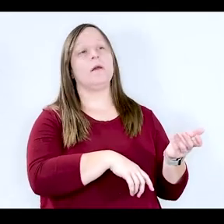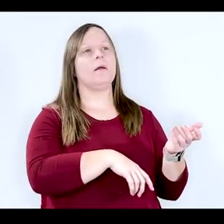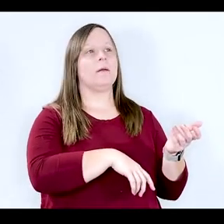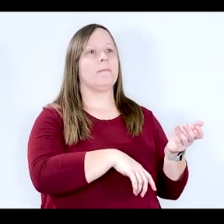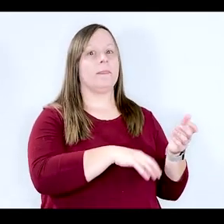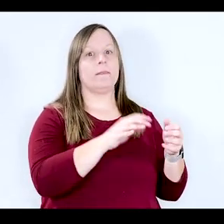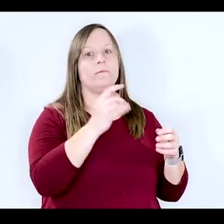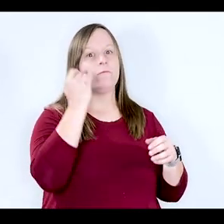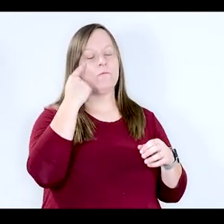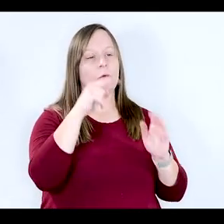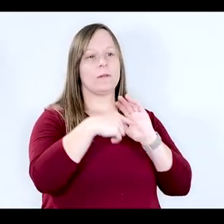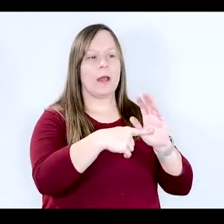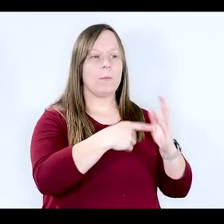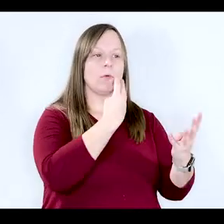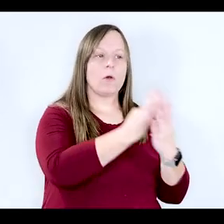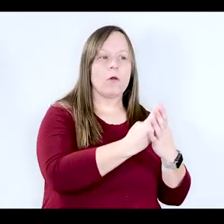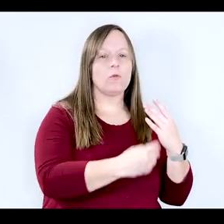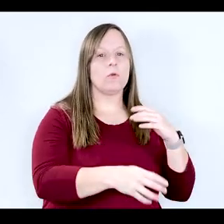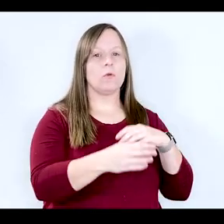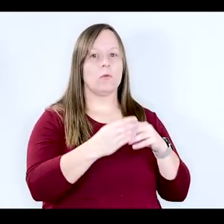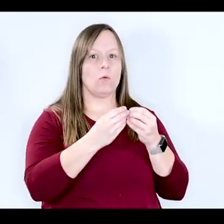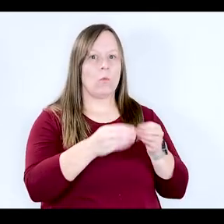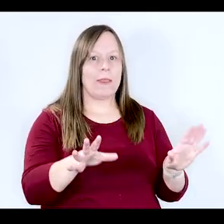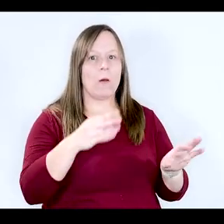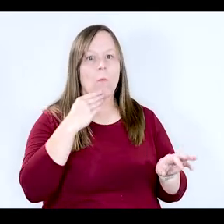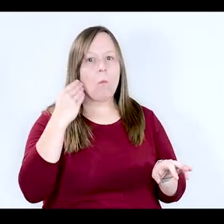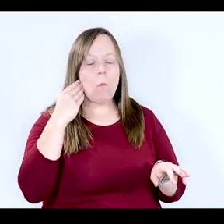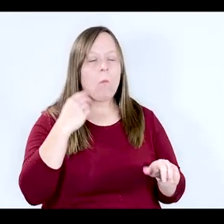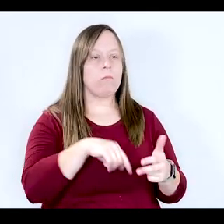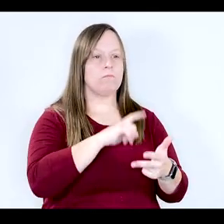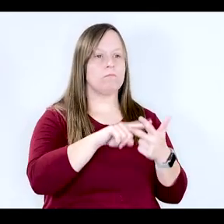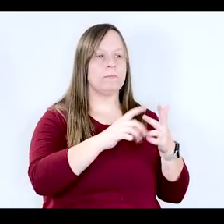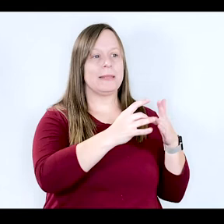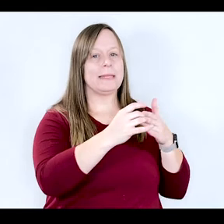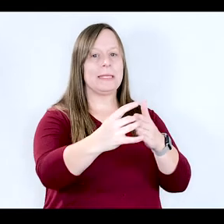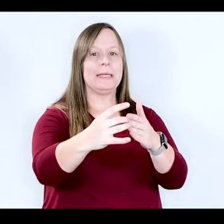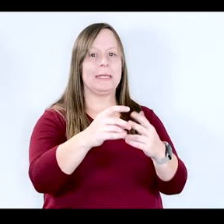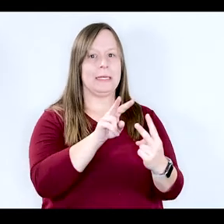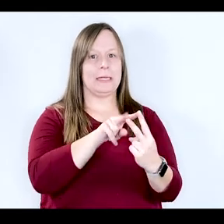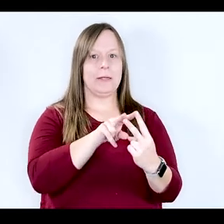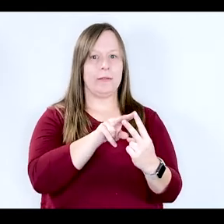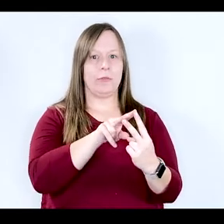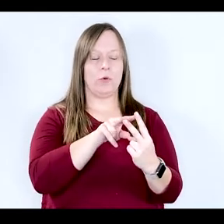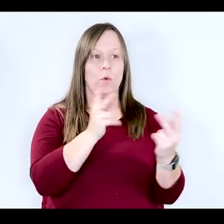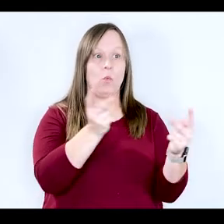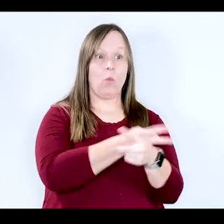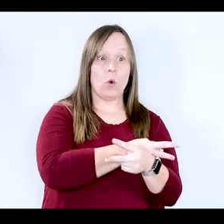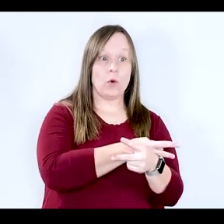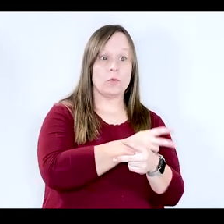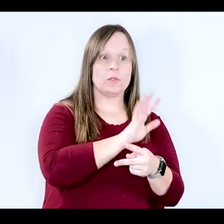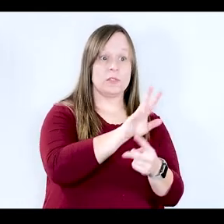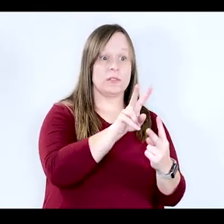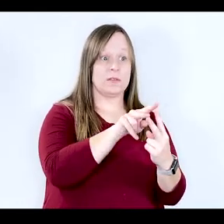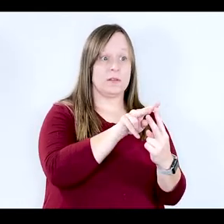being incarcerated, being homeless-- these can lead to either worsening of one or